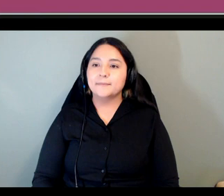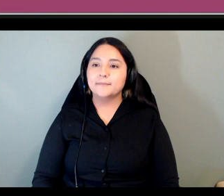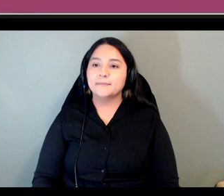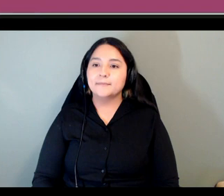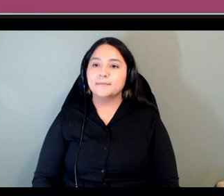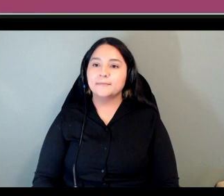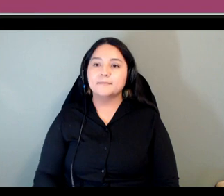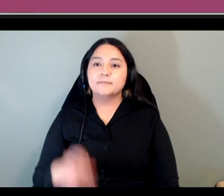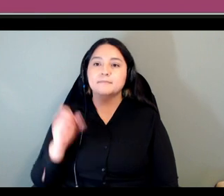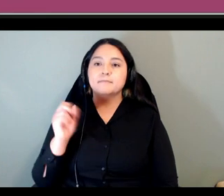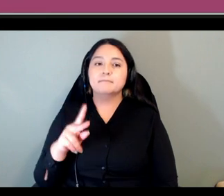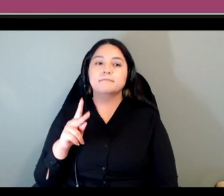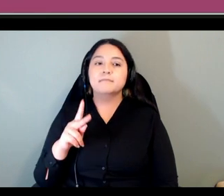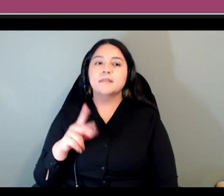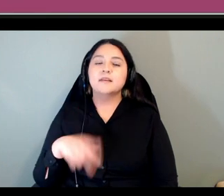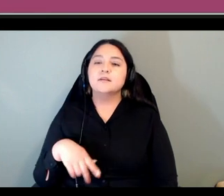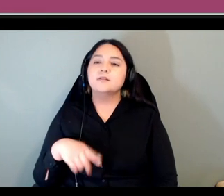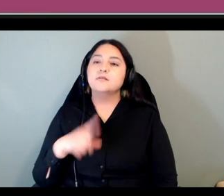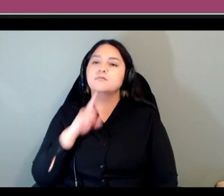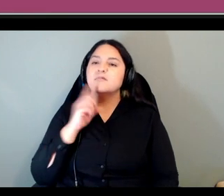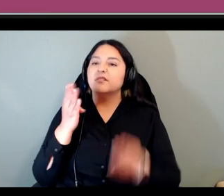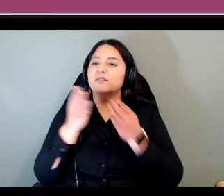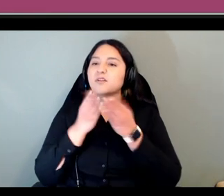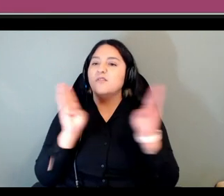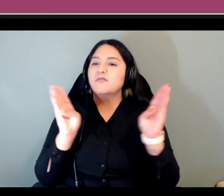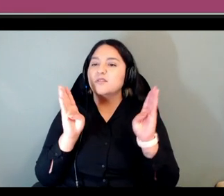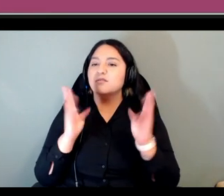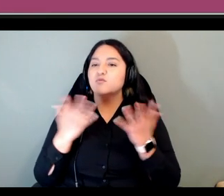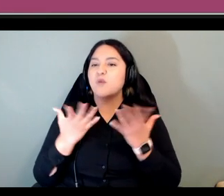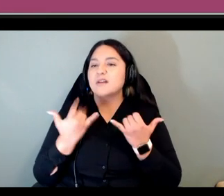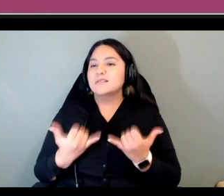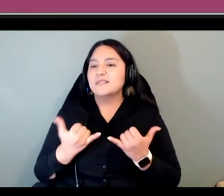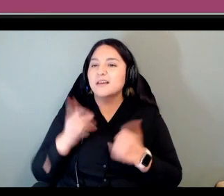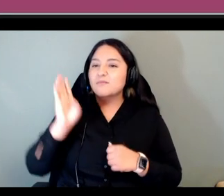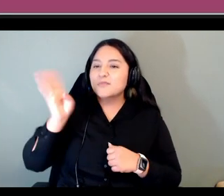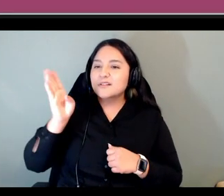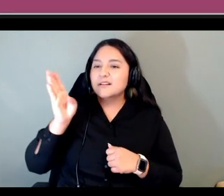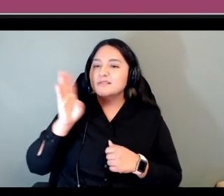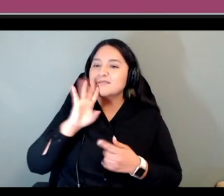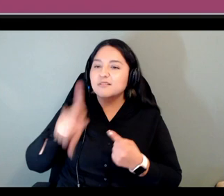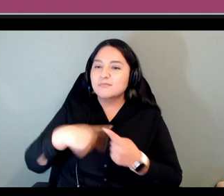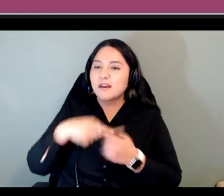so here's just an overview of what we'll be speaking to you about today um we'll talk